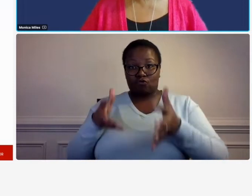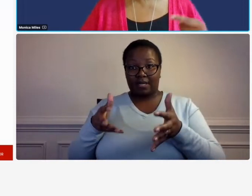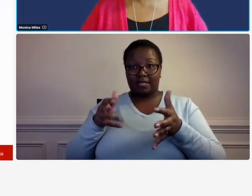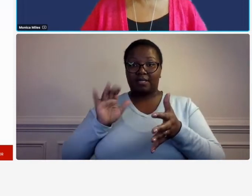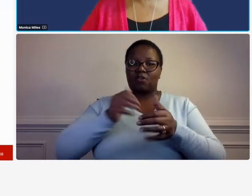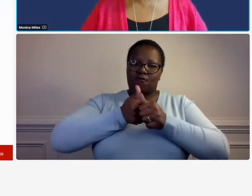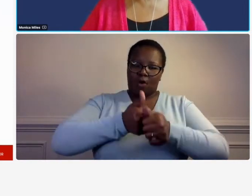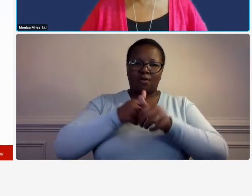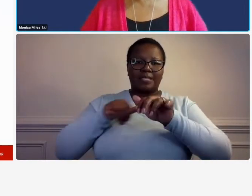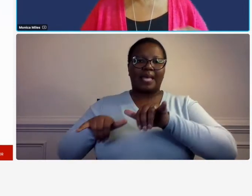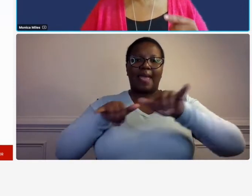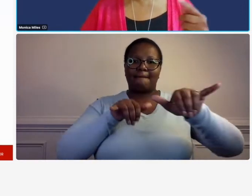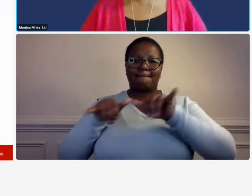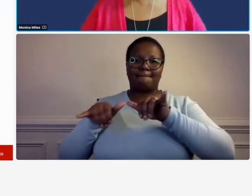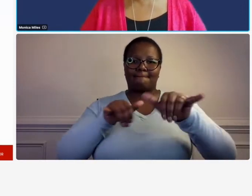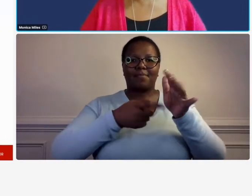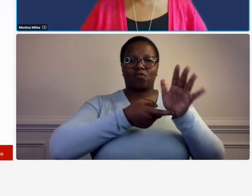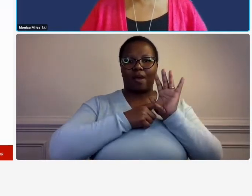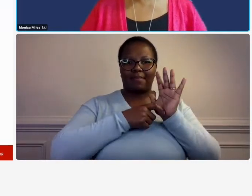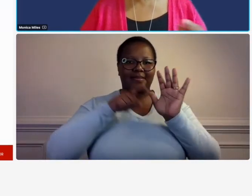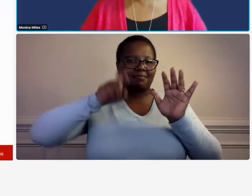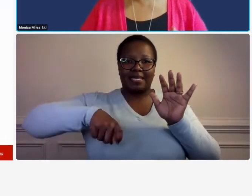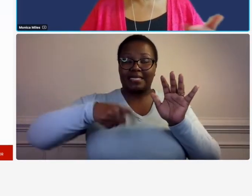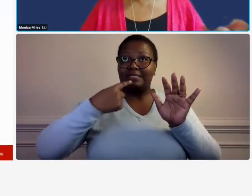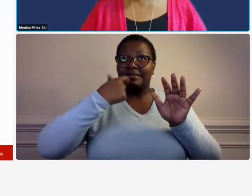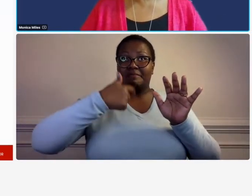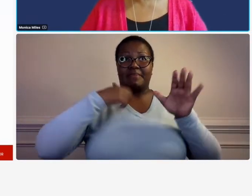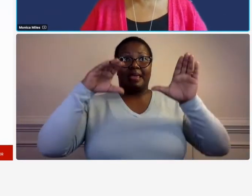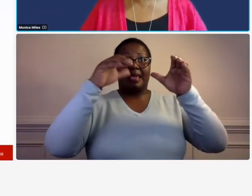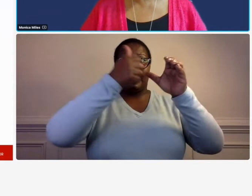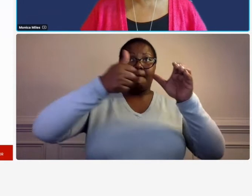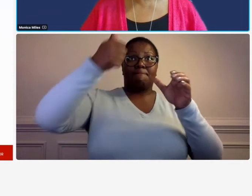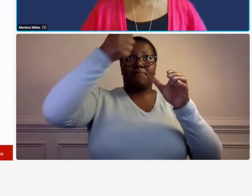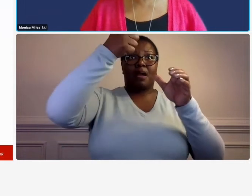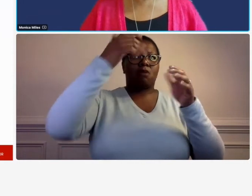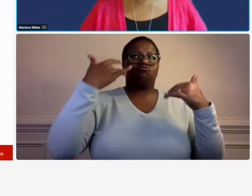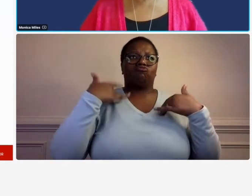requirements so just because you're not the prime doesn't mean that you're you're free of this okay